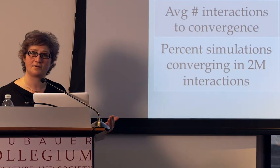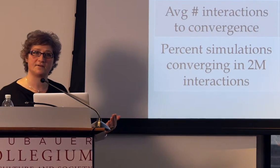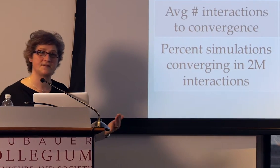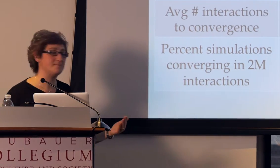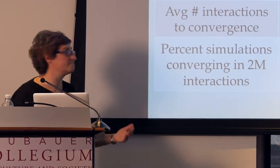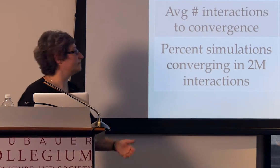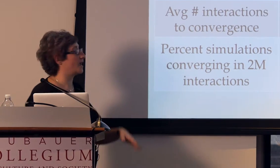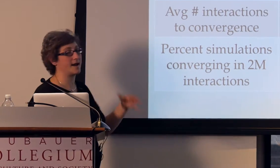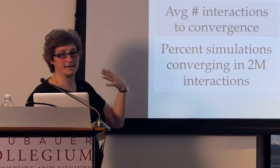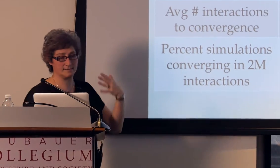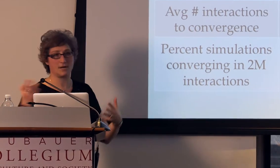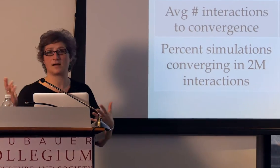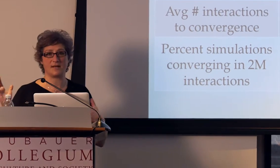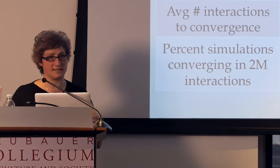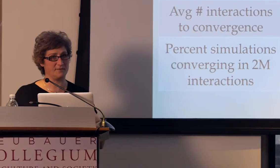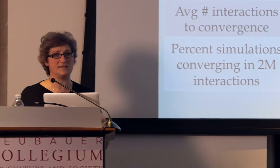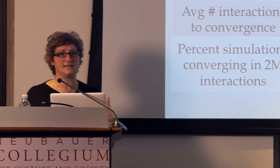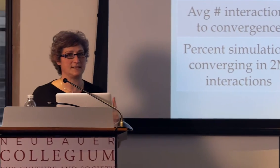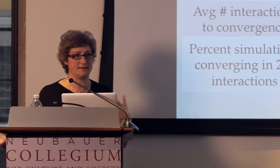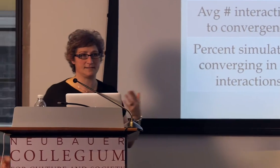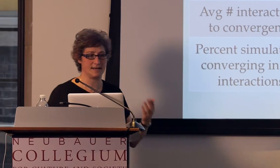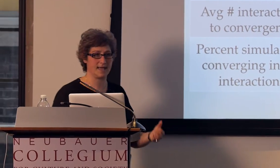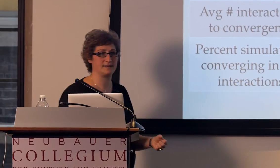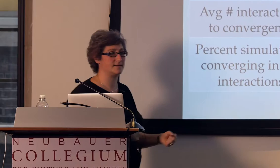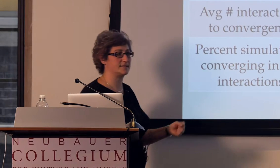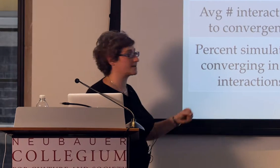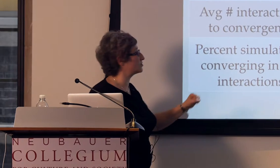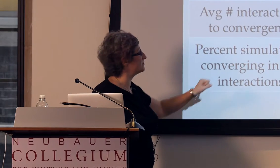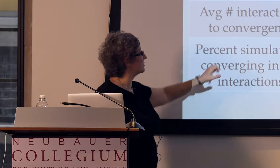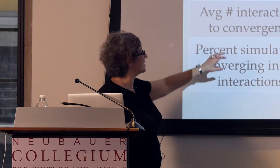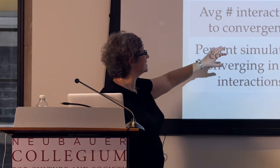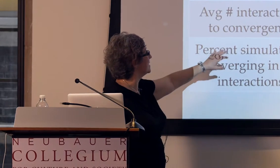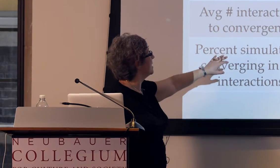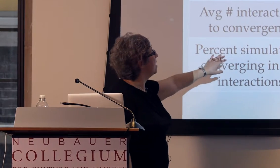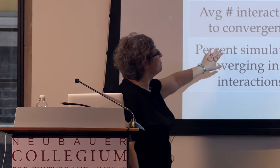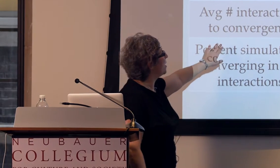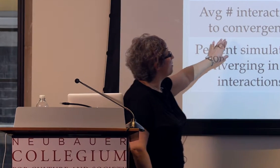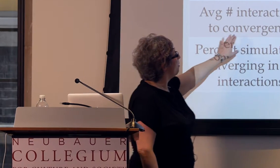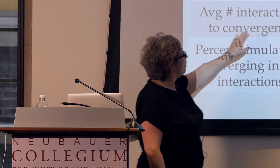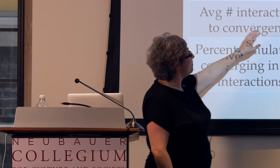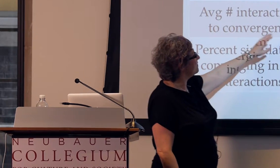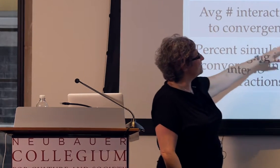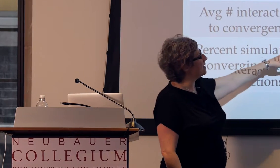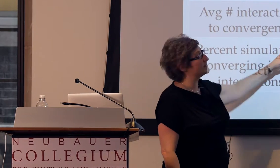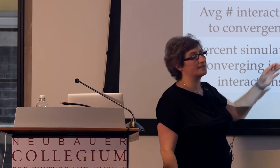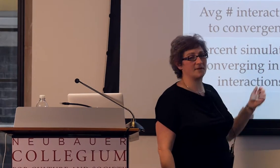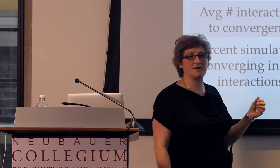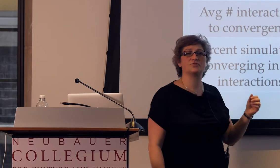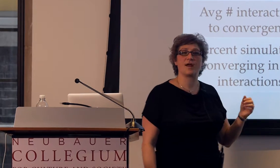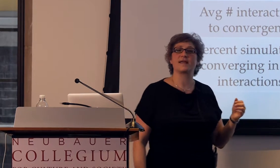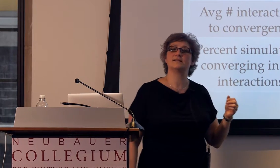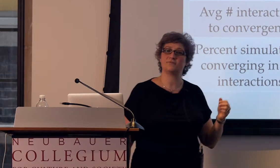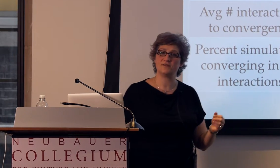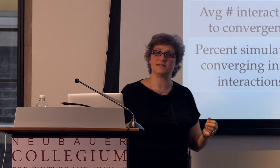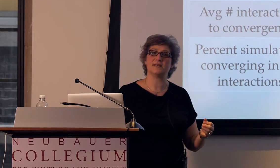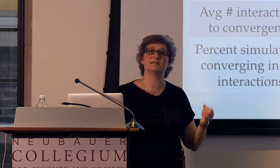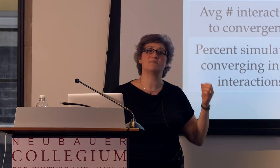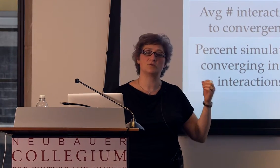learning algorithm, I can talk about some of the details, again, in the discussion period, but what we found was some very striking differences